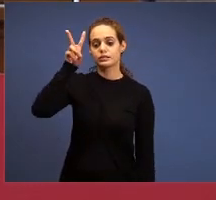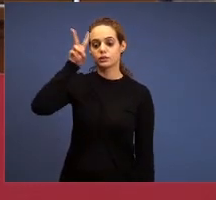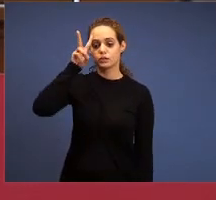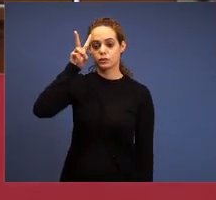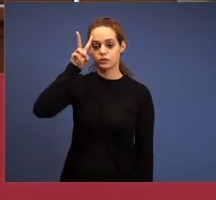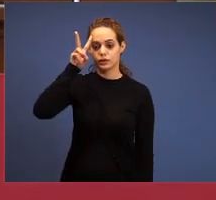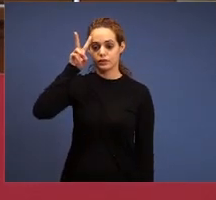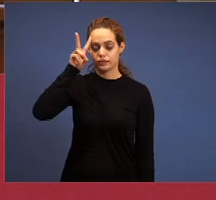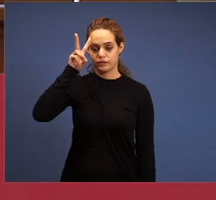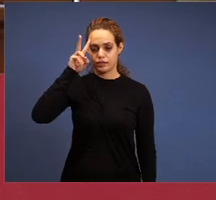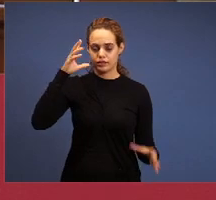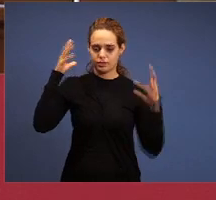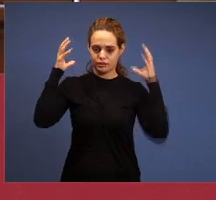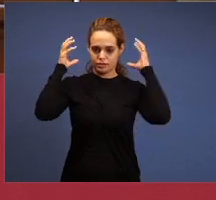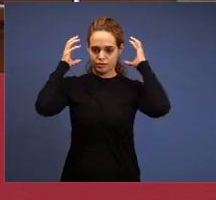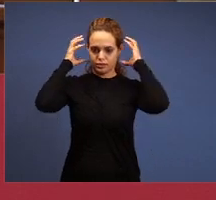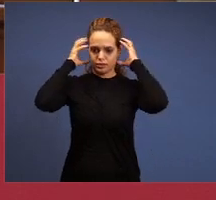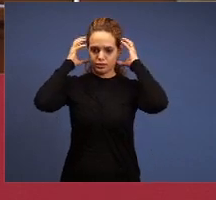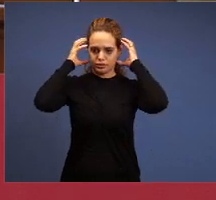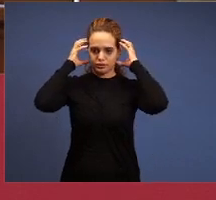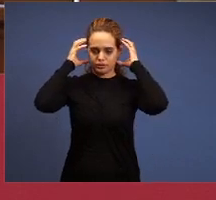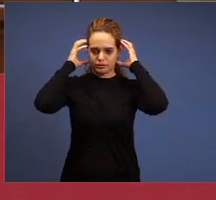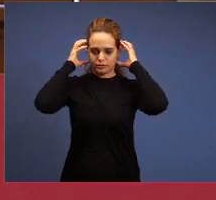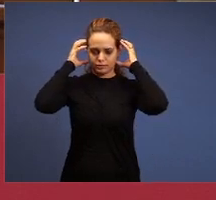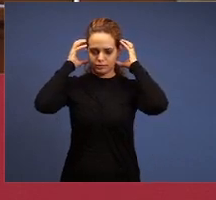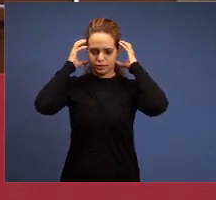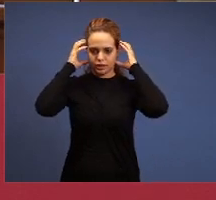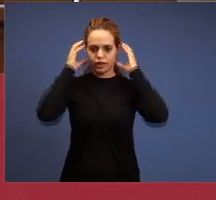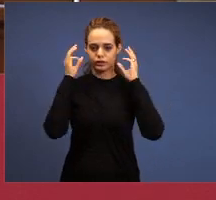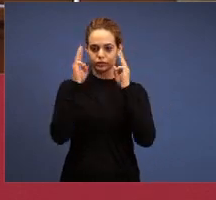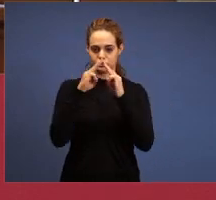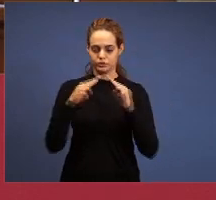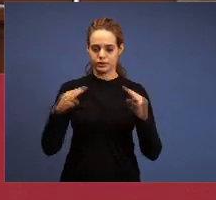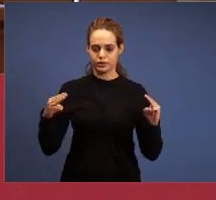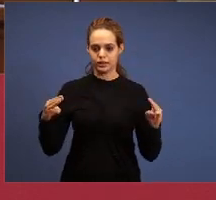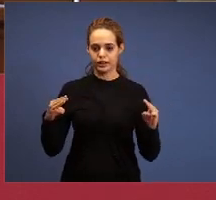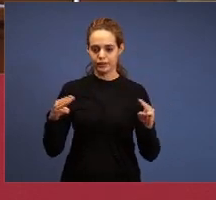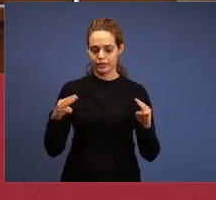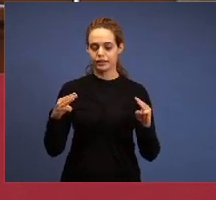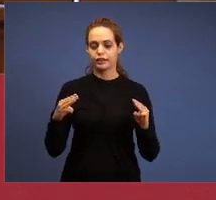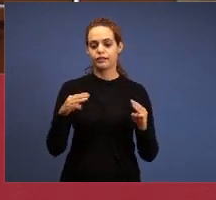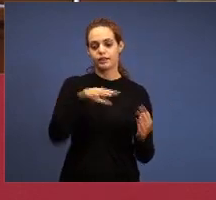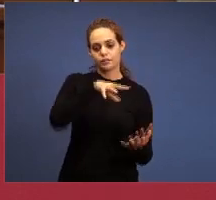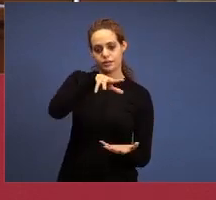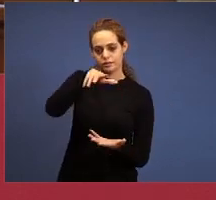schedule at 10:30 am to broadcast some information about the Sunday School,